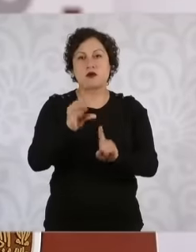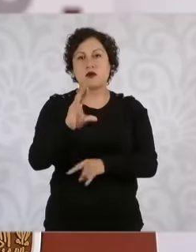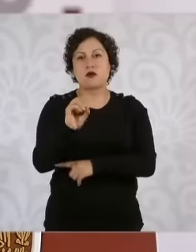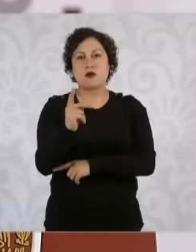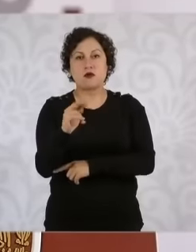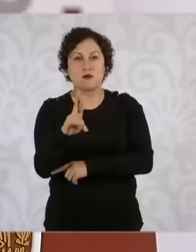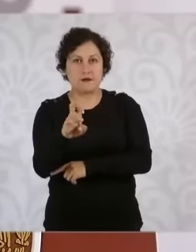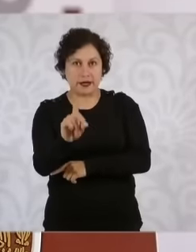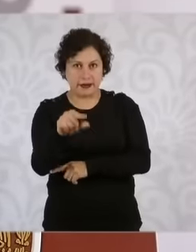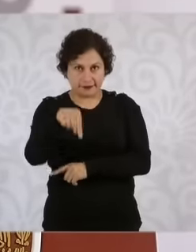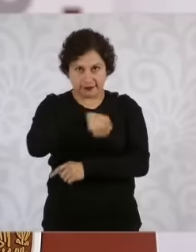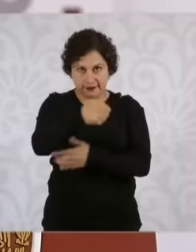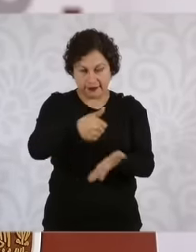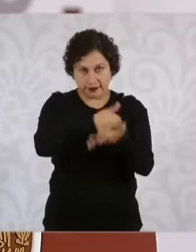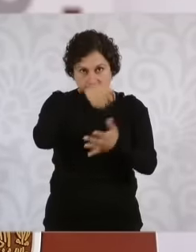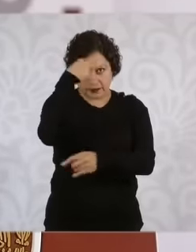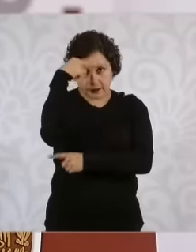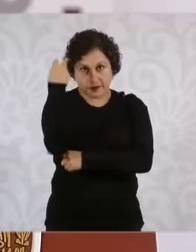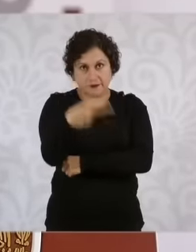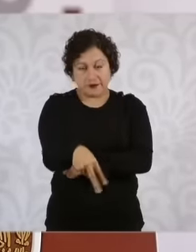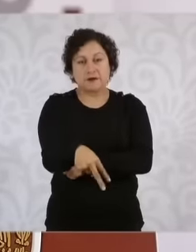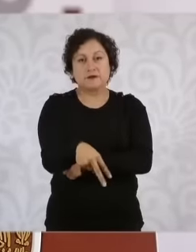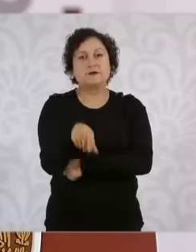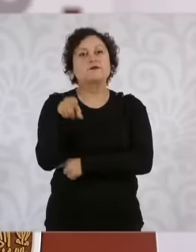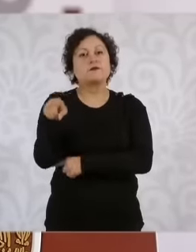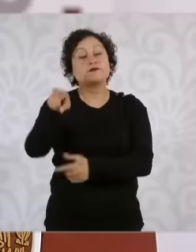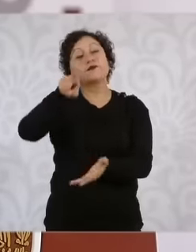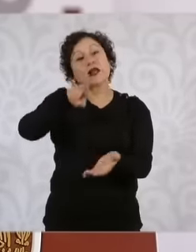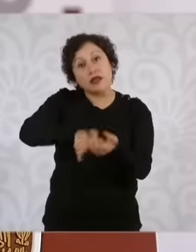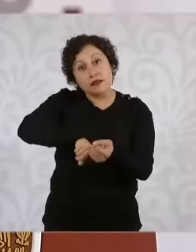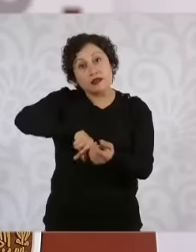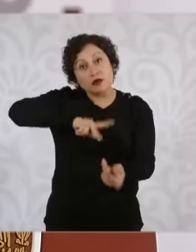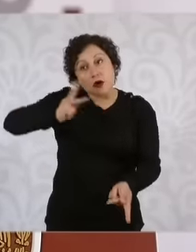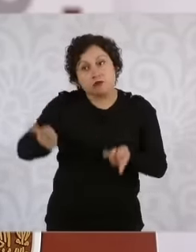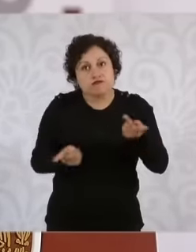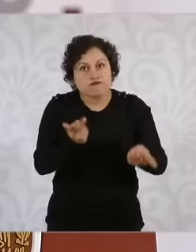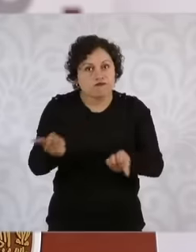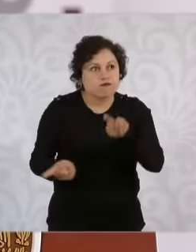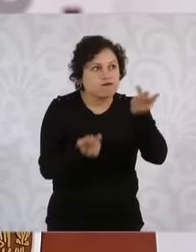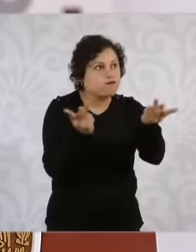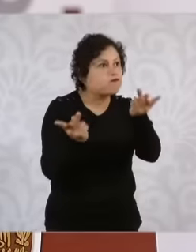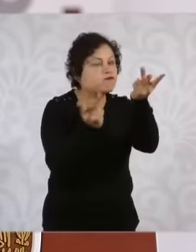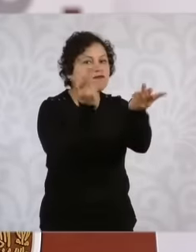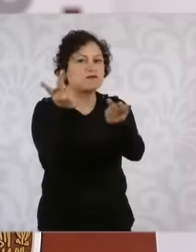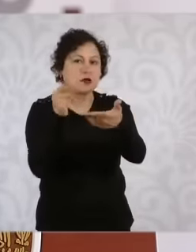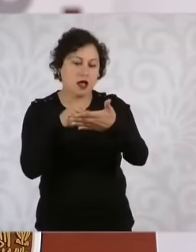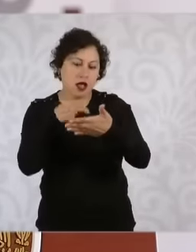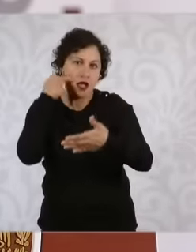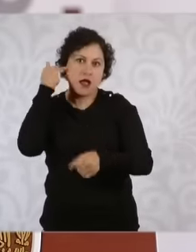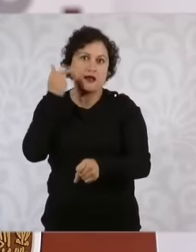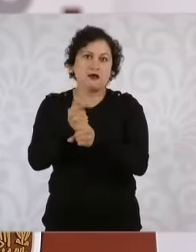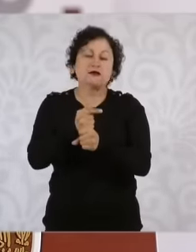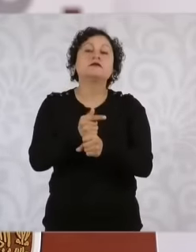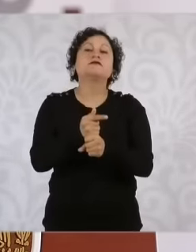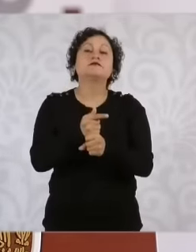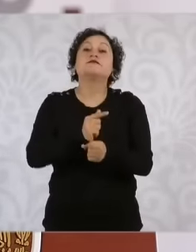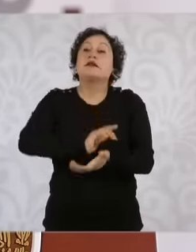and who is most discriminated against, at least in Mexico City and it is probably